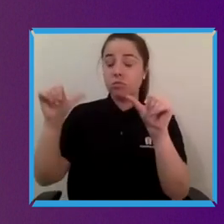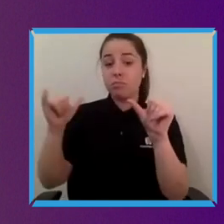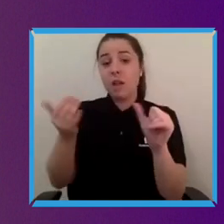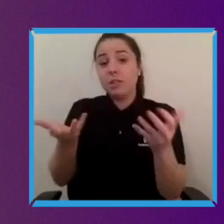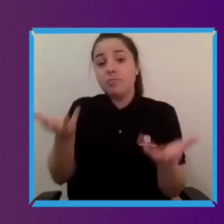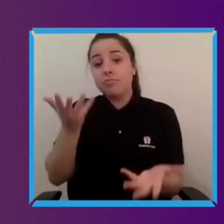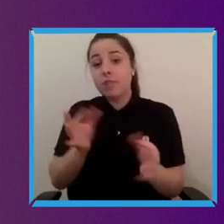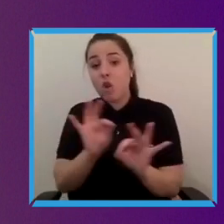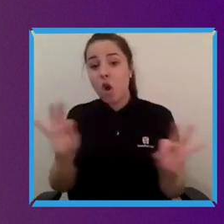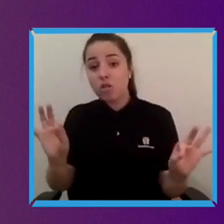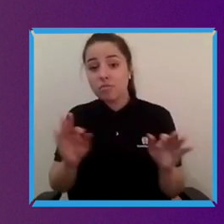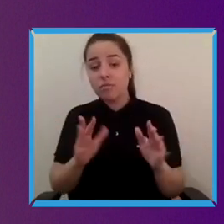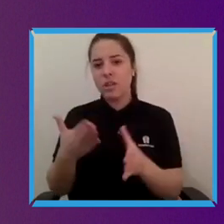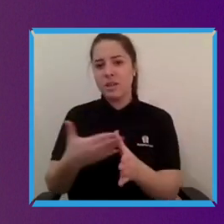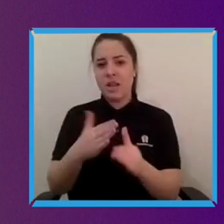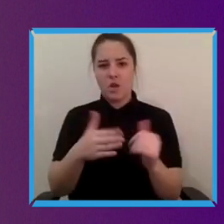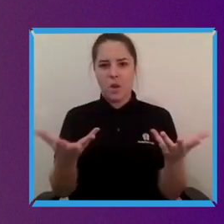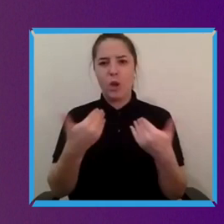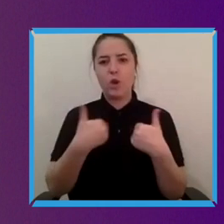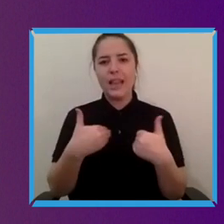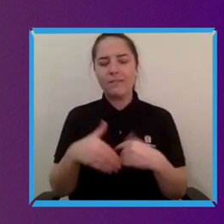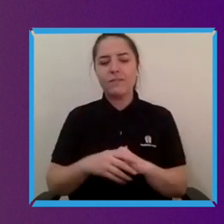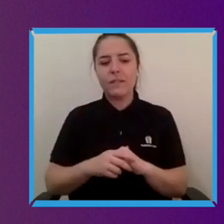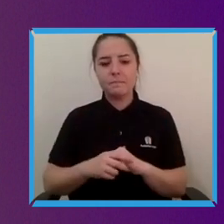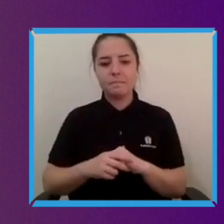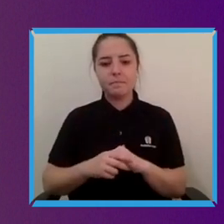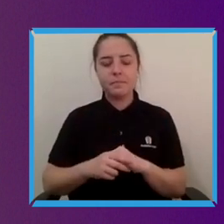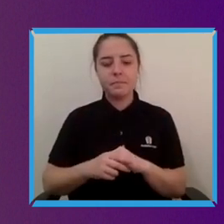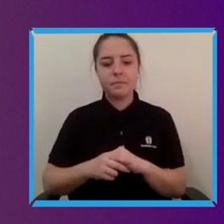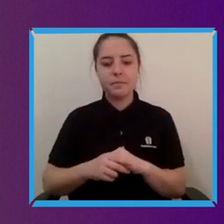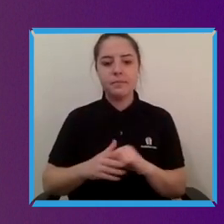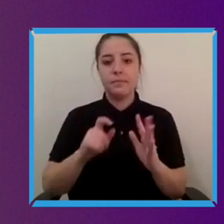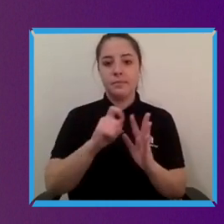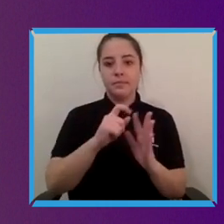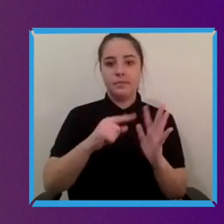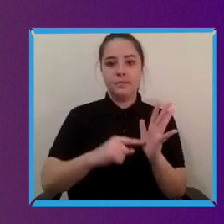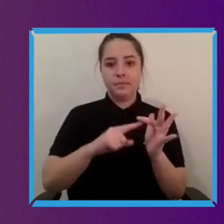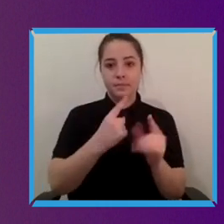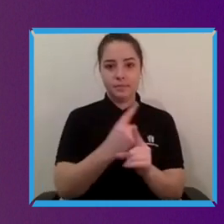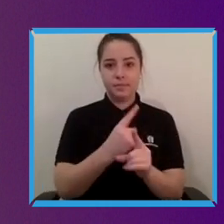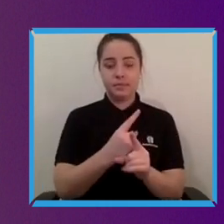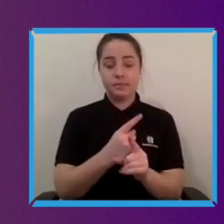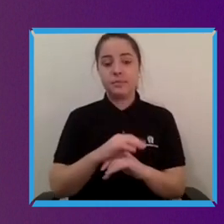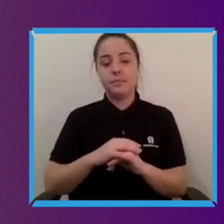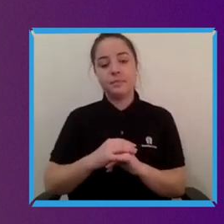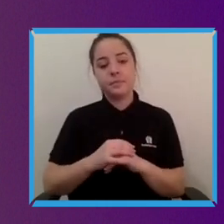Yeah and kind of I guess staying with you Srin.